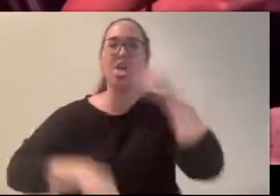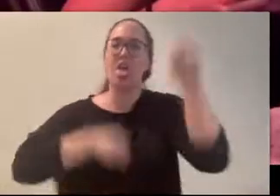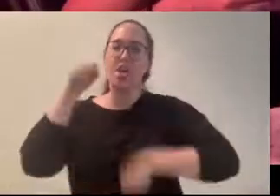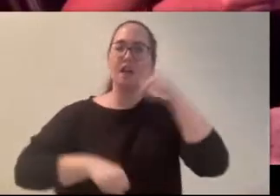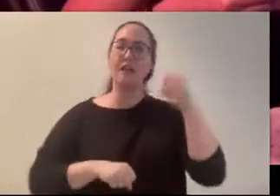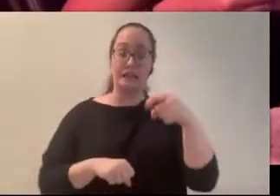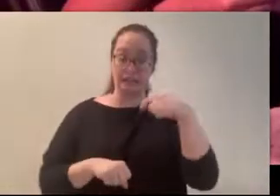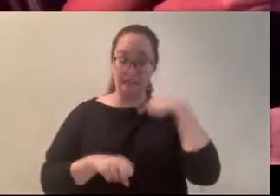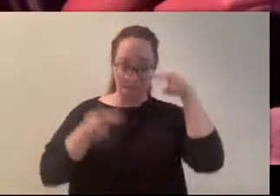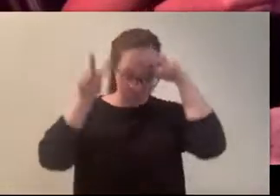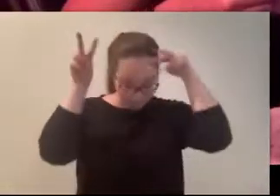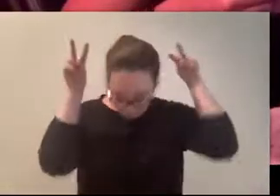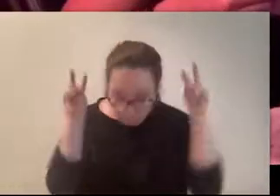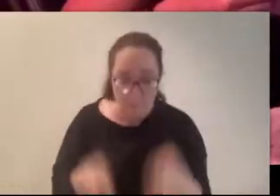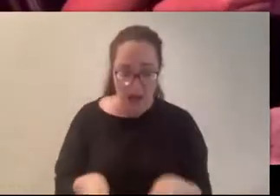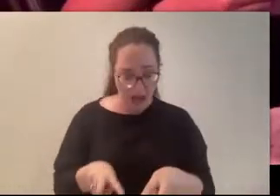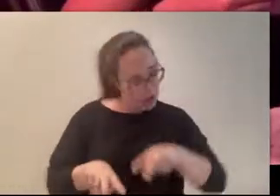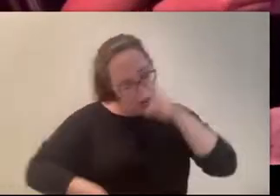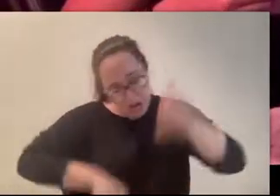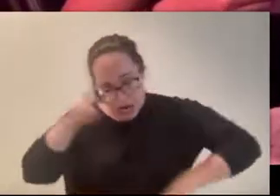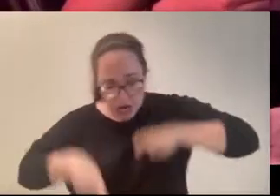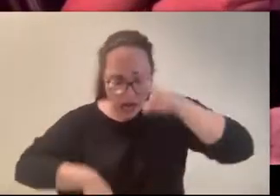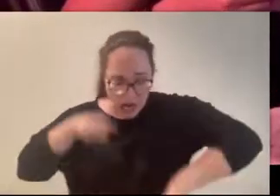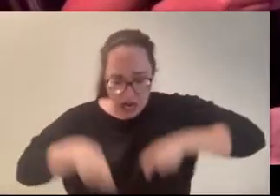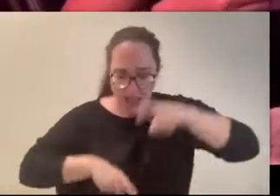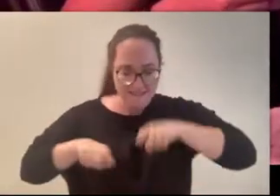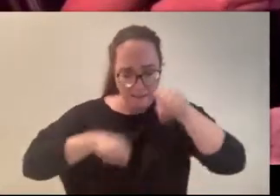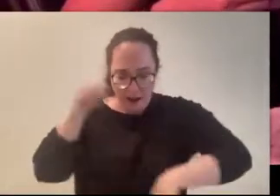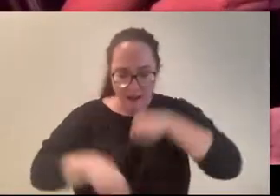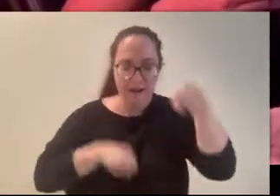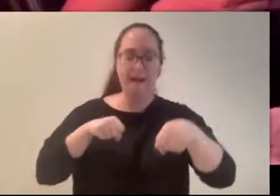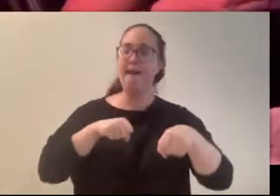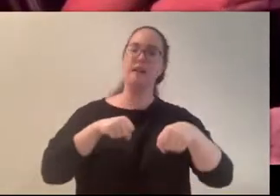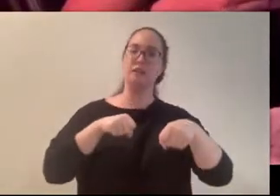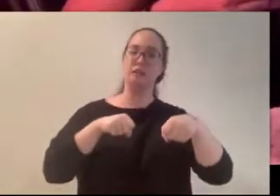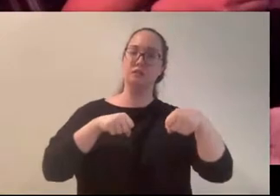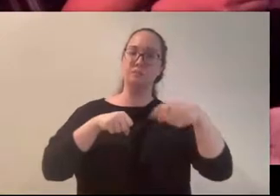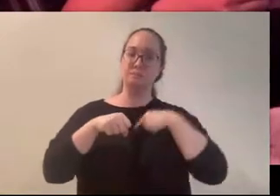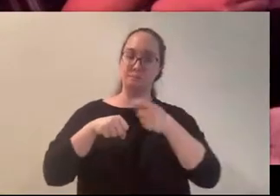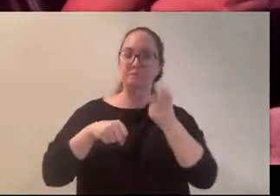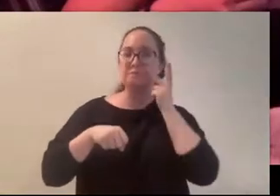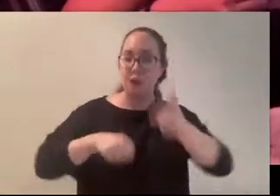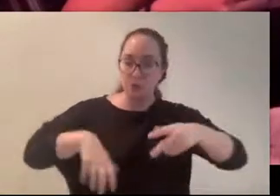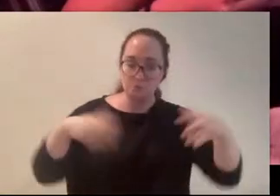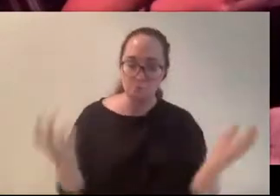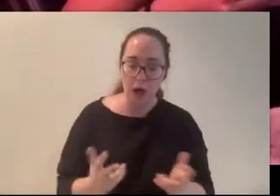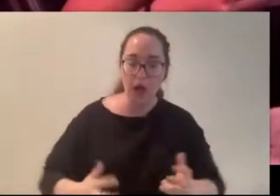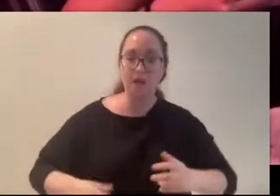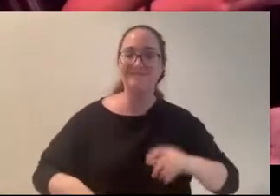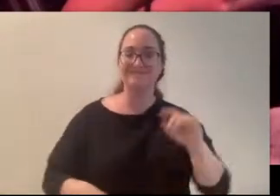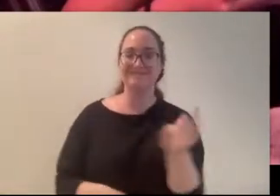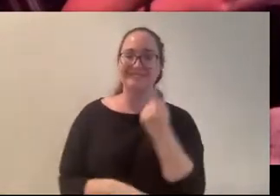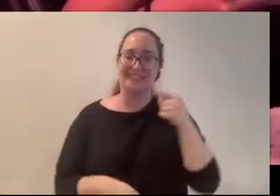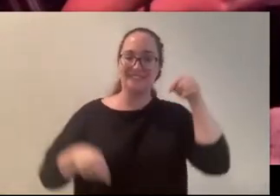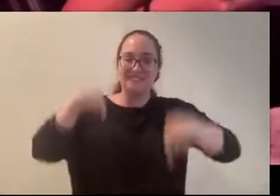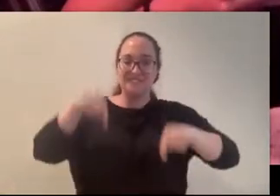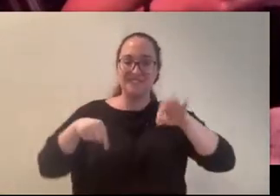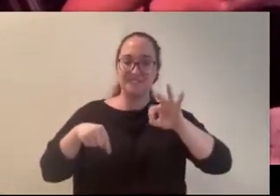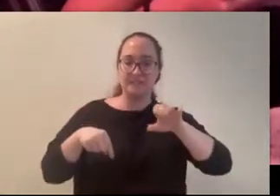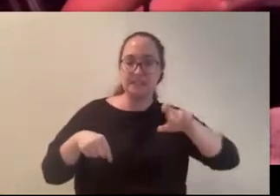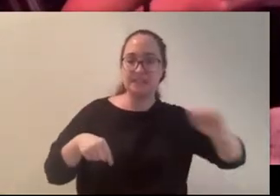ground. The only thing I saw as we darted by was a pair of feet in torn stockings and pumps,